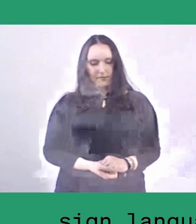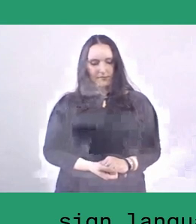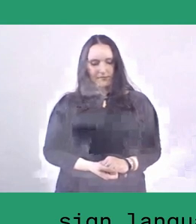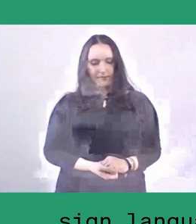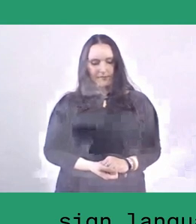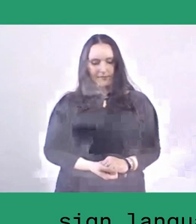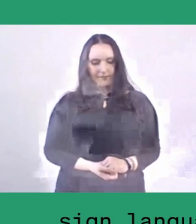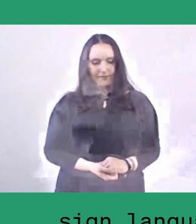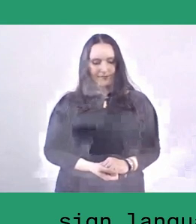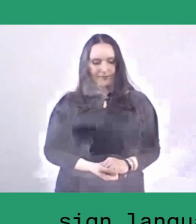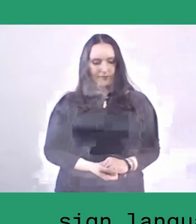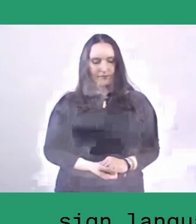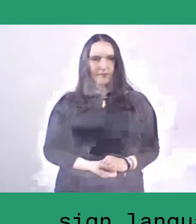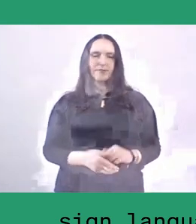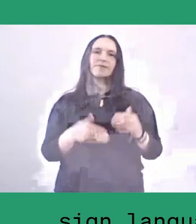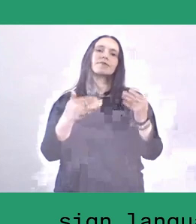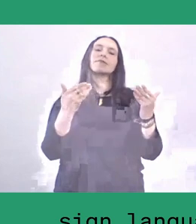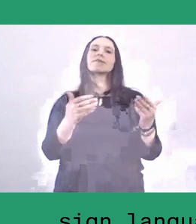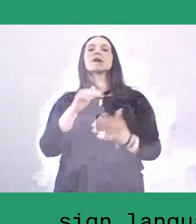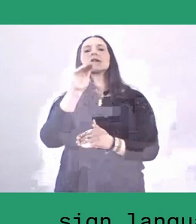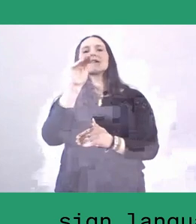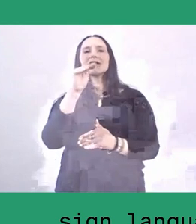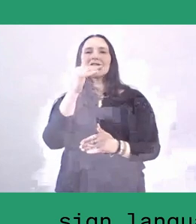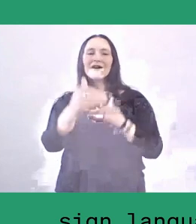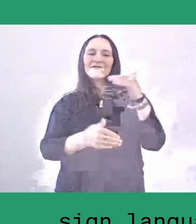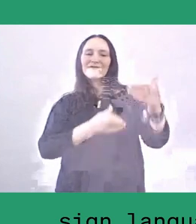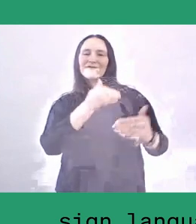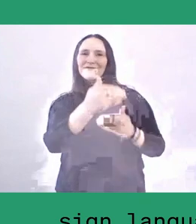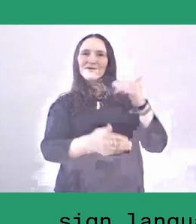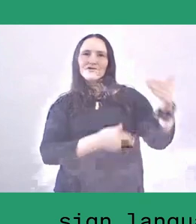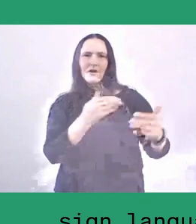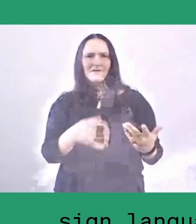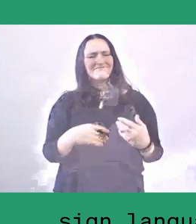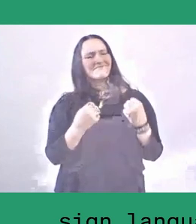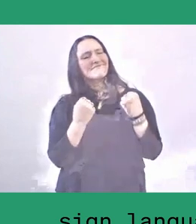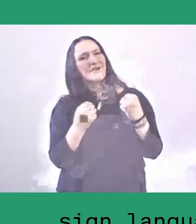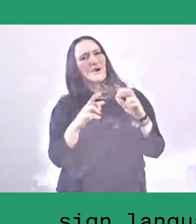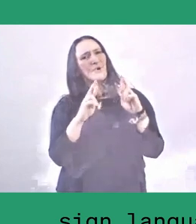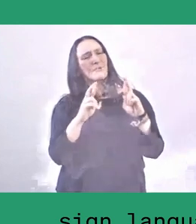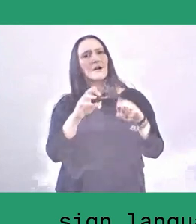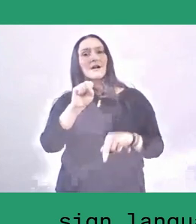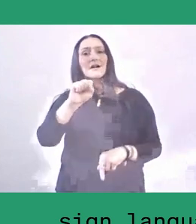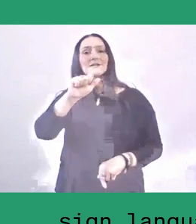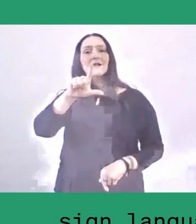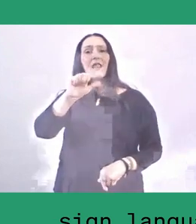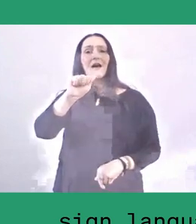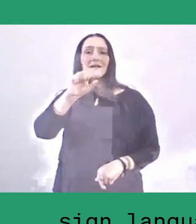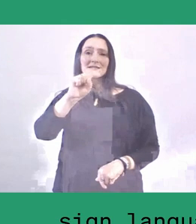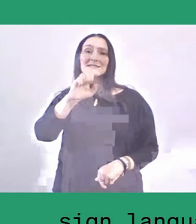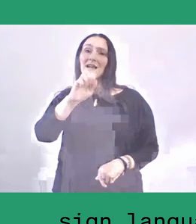So in the future we hope that Salassae can be a space for learning for everybody,